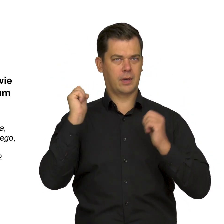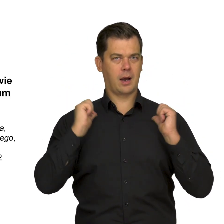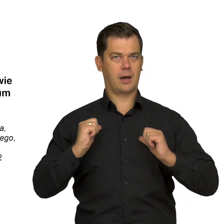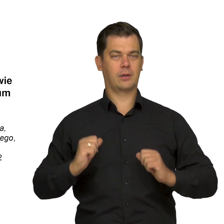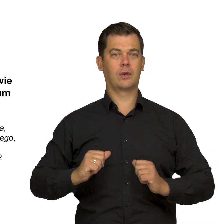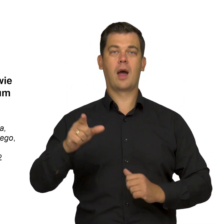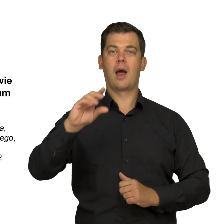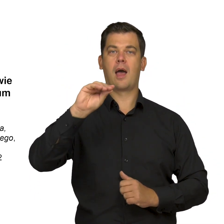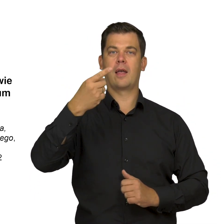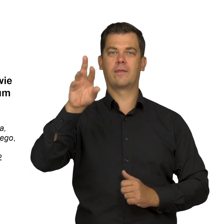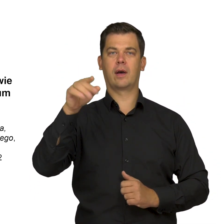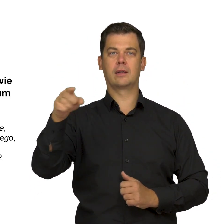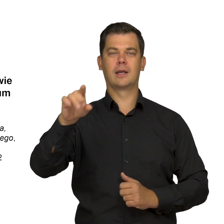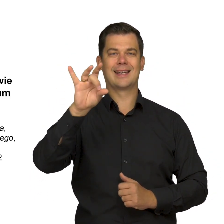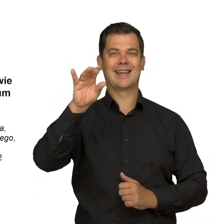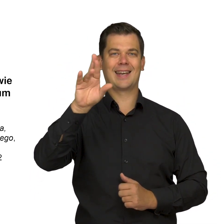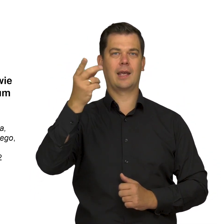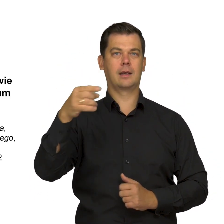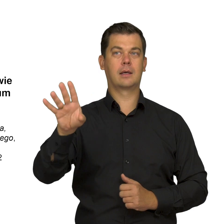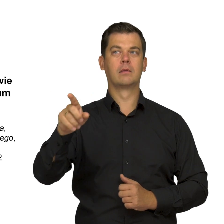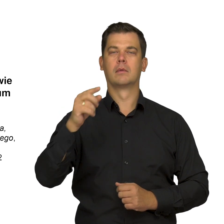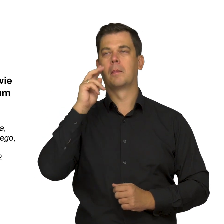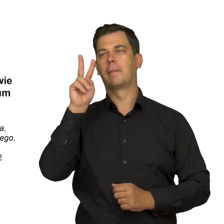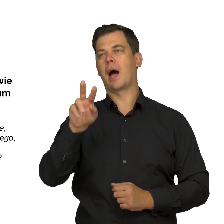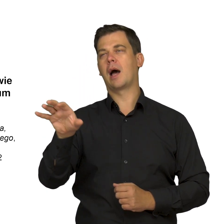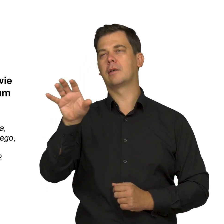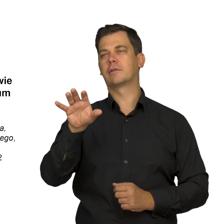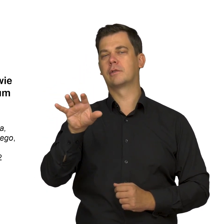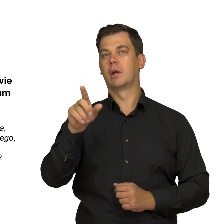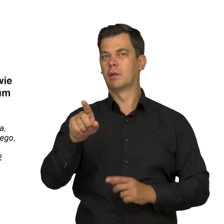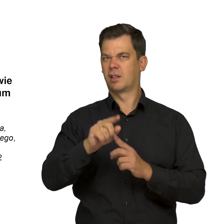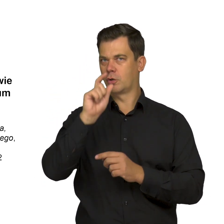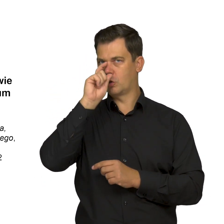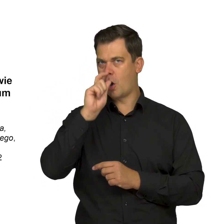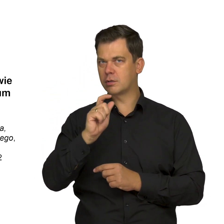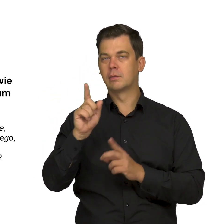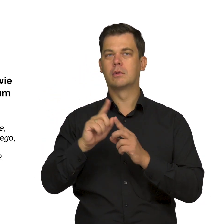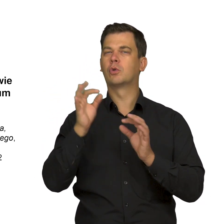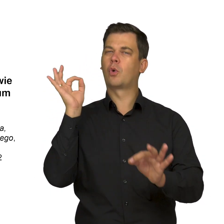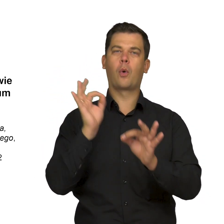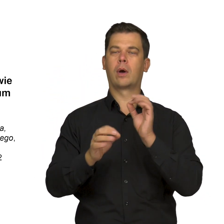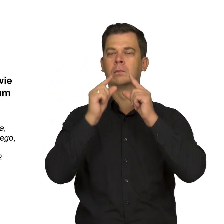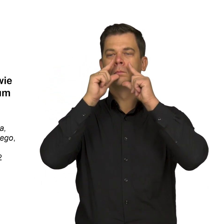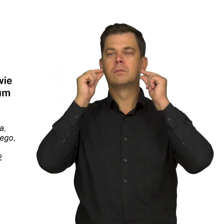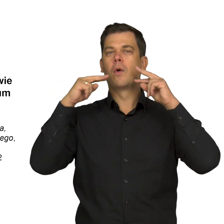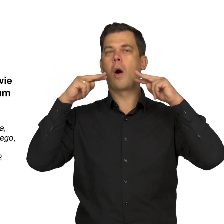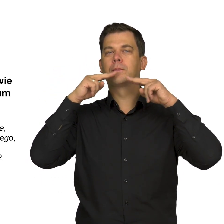Grieg looks ahead, lost in thoughts. Our attention is immediately drawn to his prominent nose and neatly trimmed, impressive moustache.